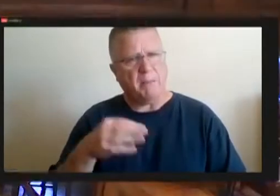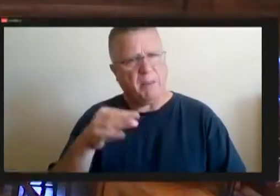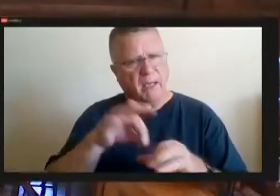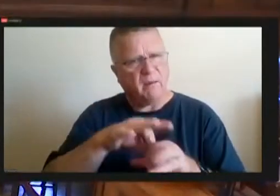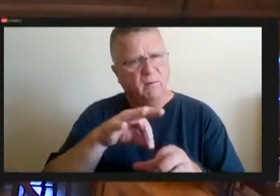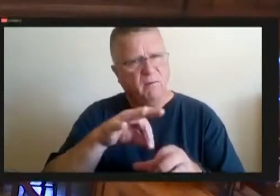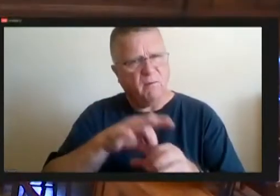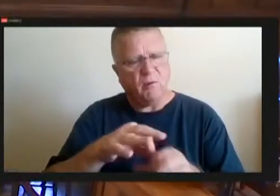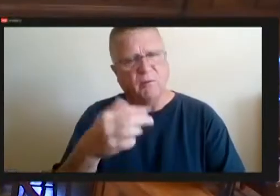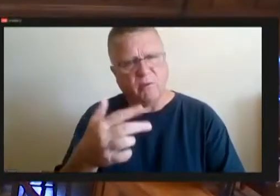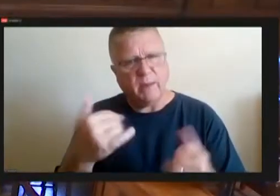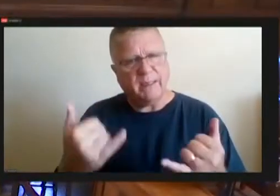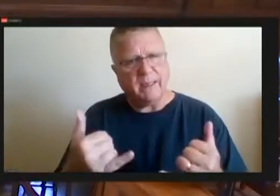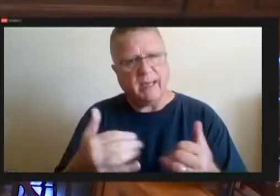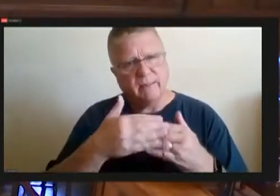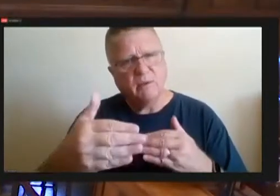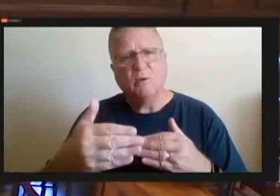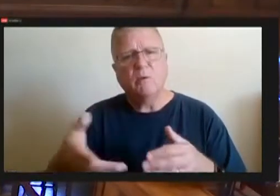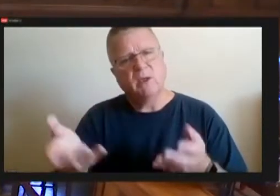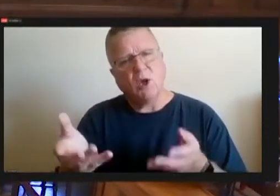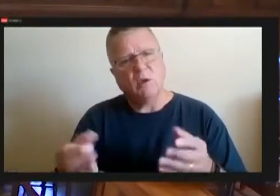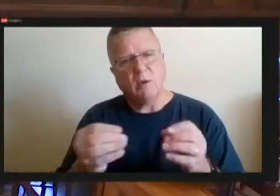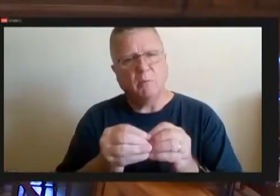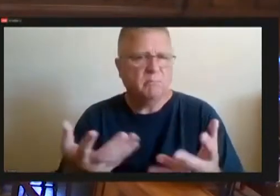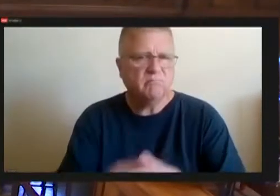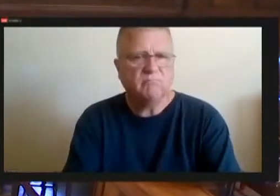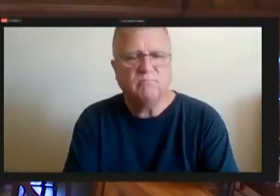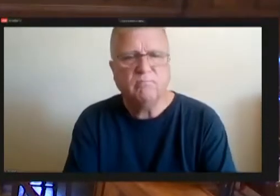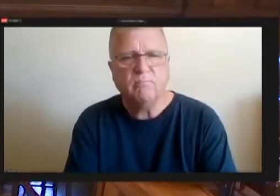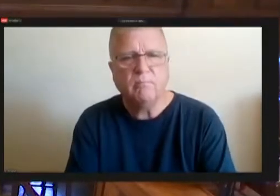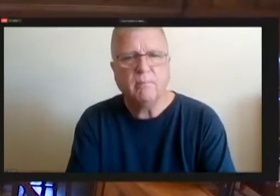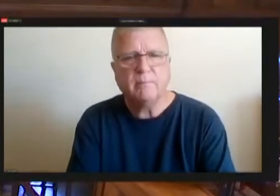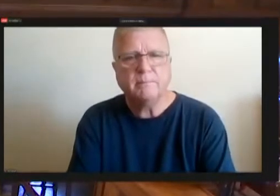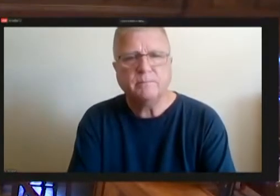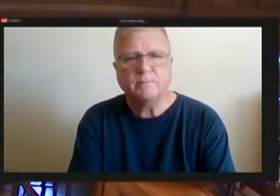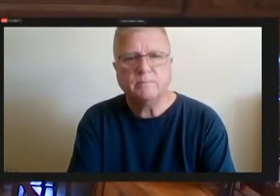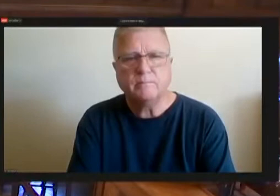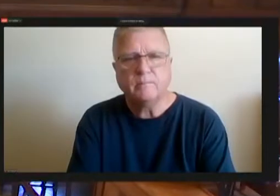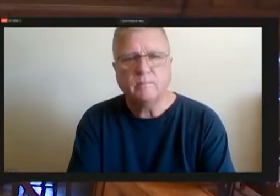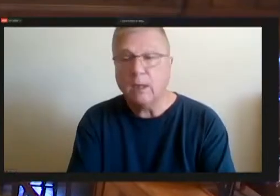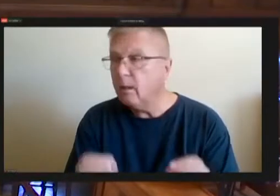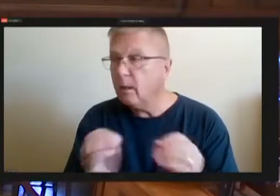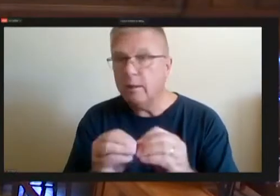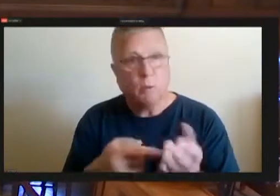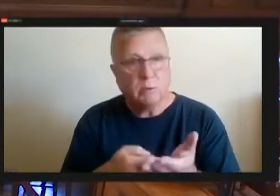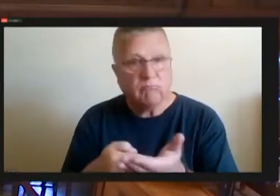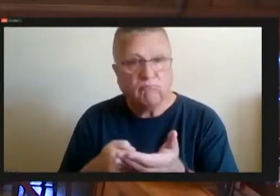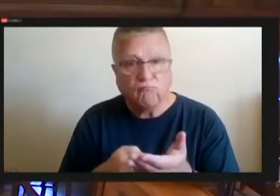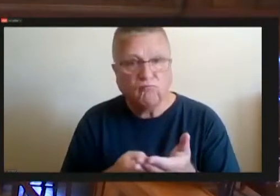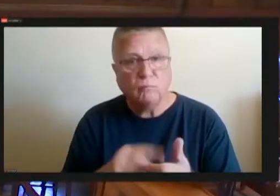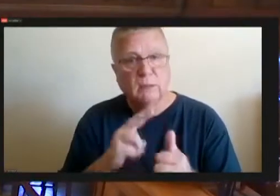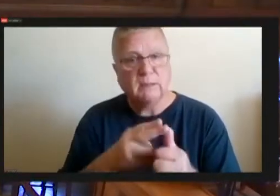Any further discussion. second round Councilwoman goes.